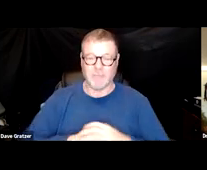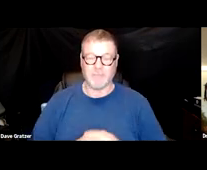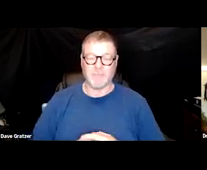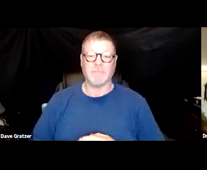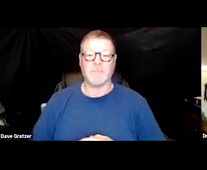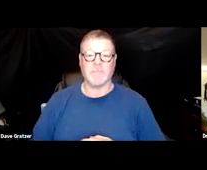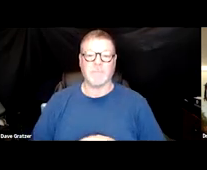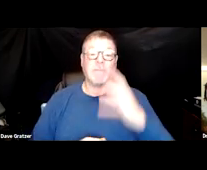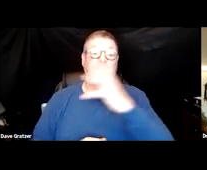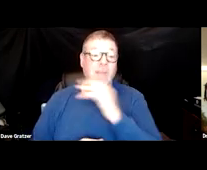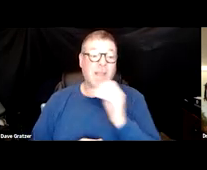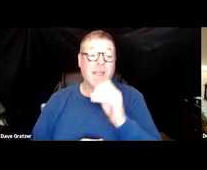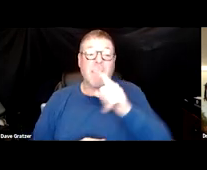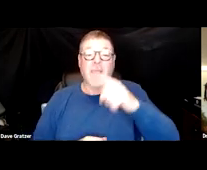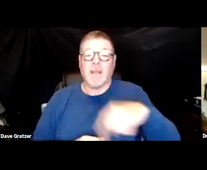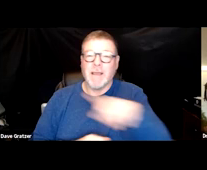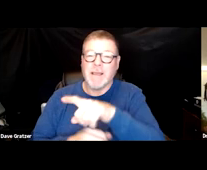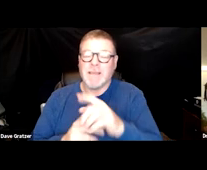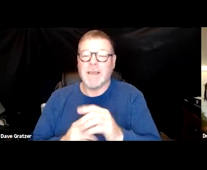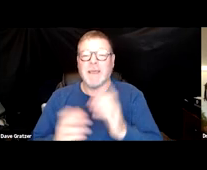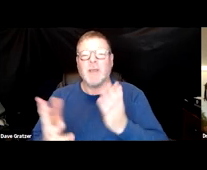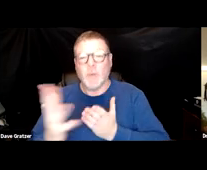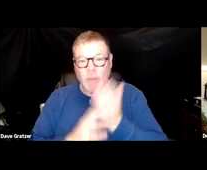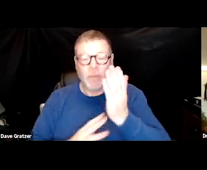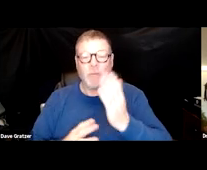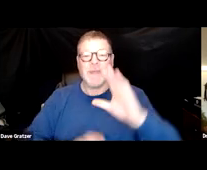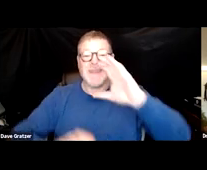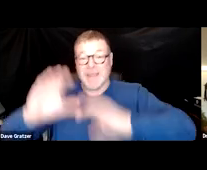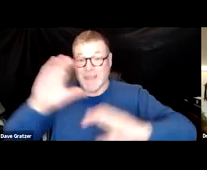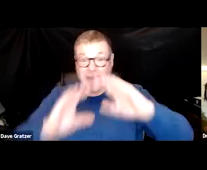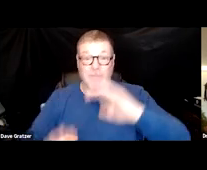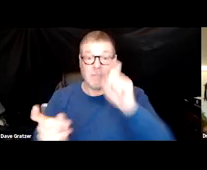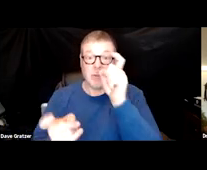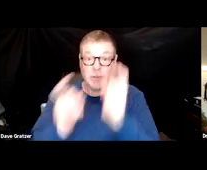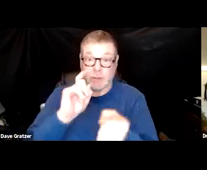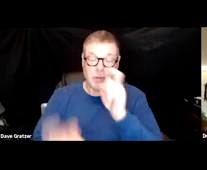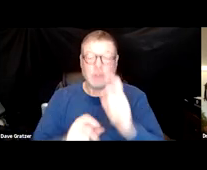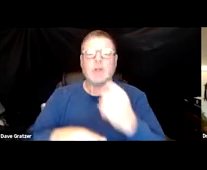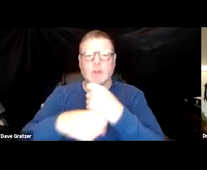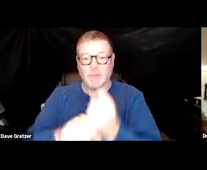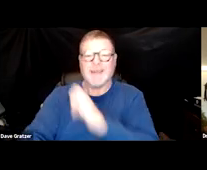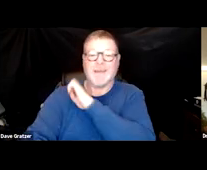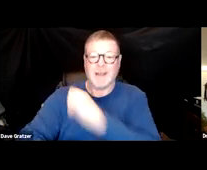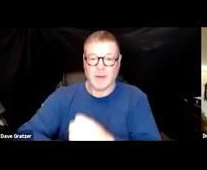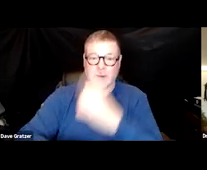through a whole series of biochemical changes will create energy for the cell and for the body.